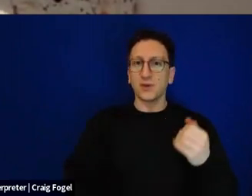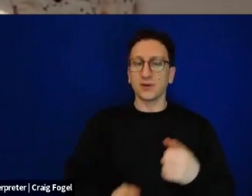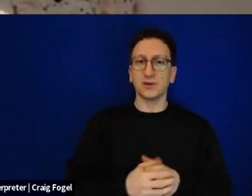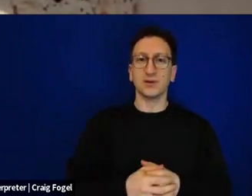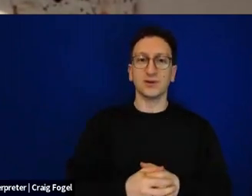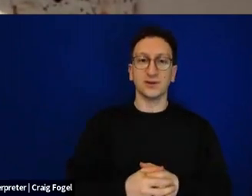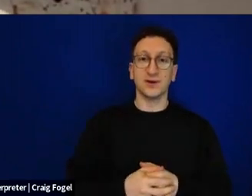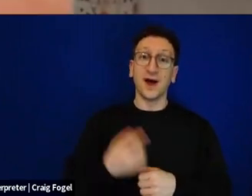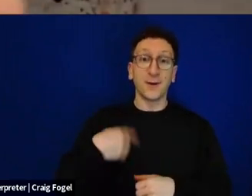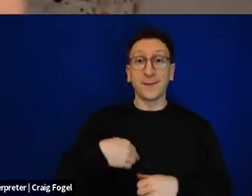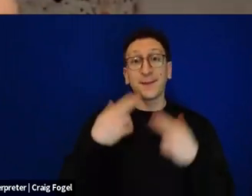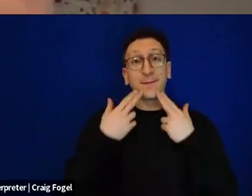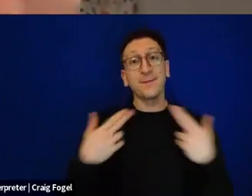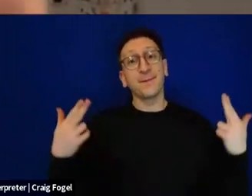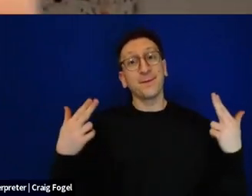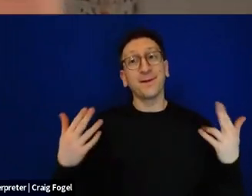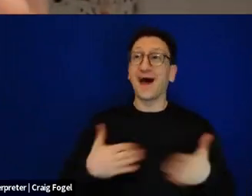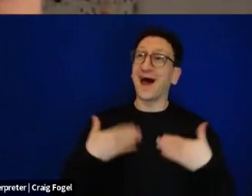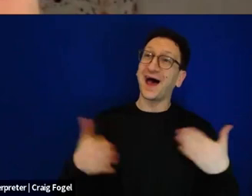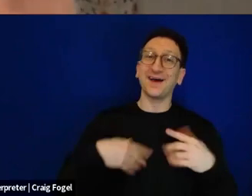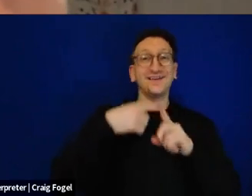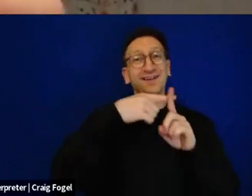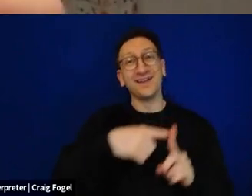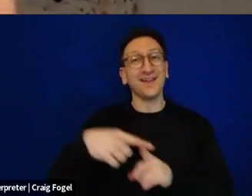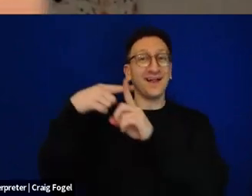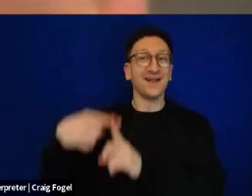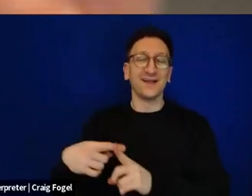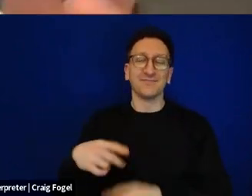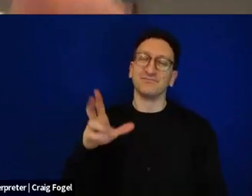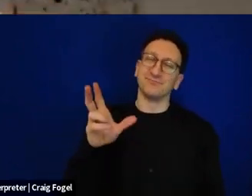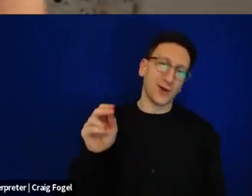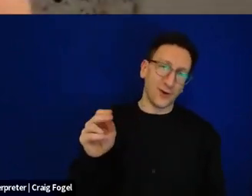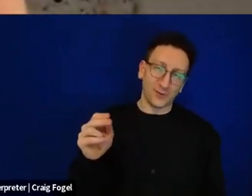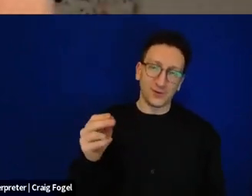Land that assumes that every place is an Egypt and we can always break out of it, and that